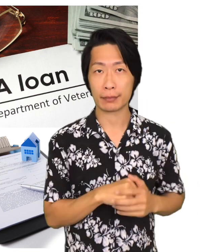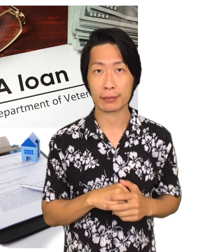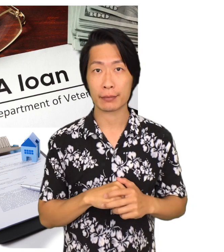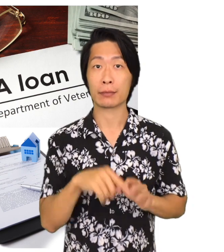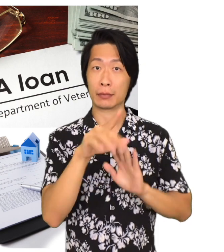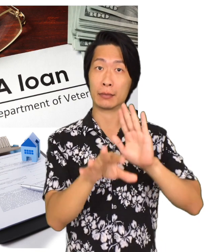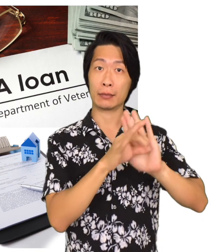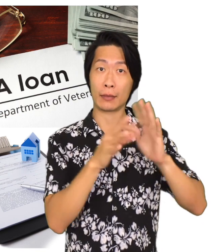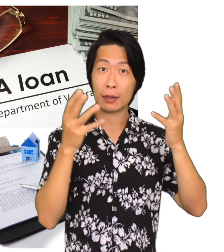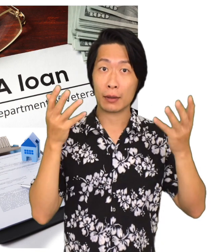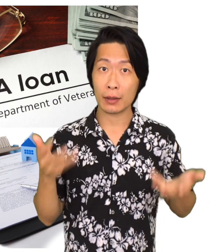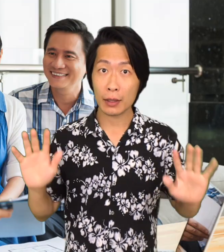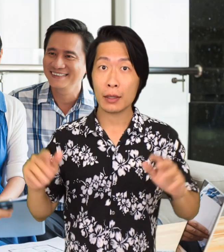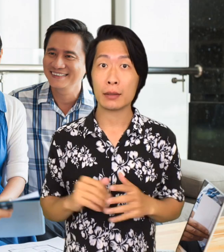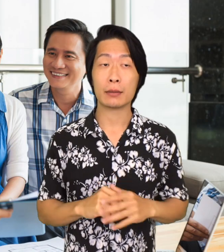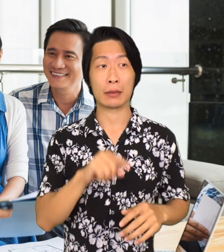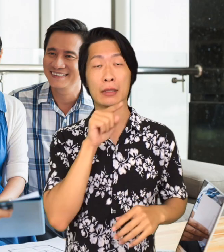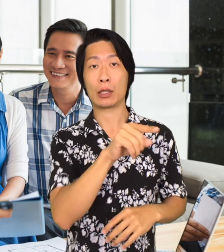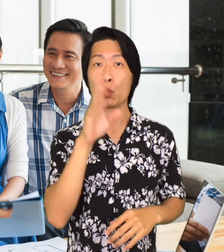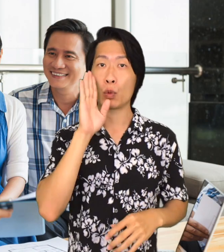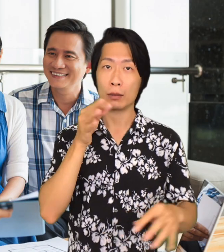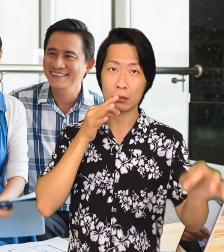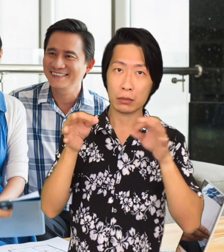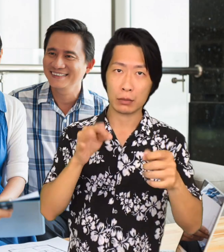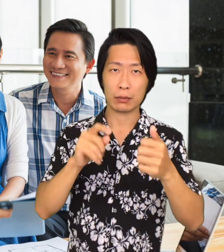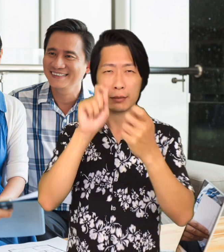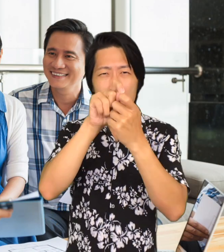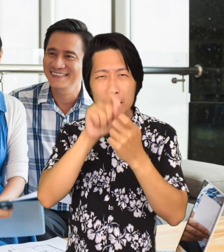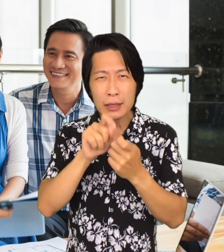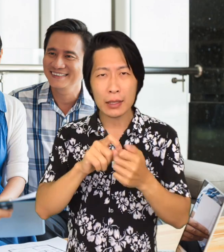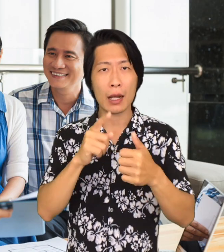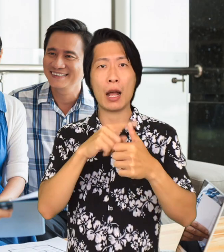After you selected your lender, they will let you